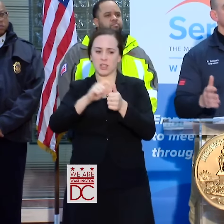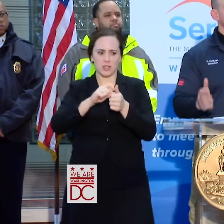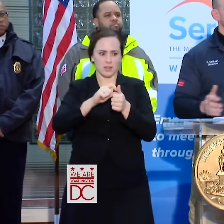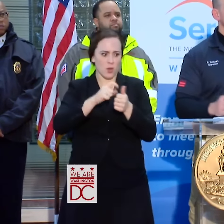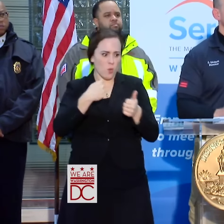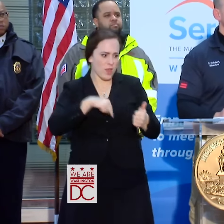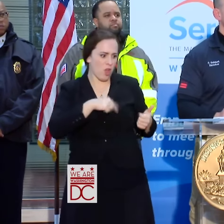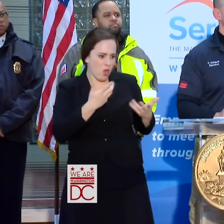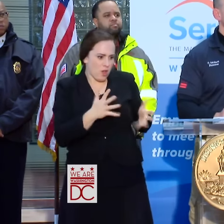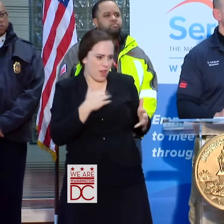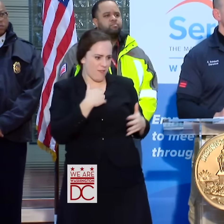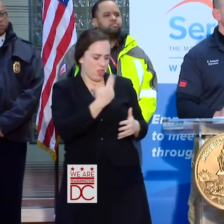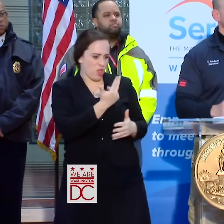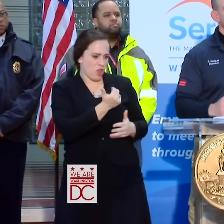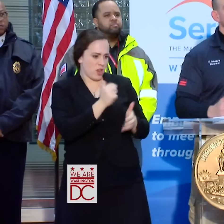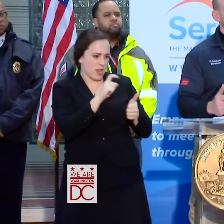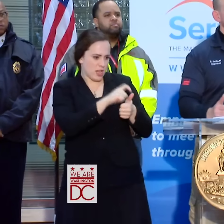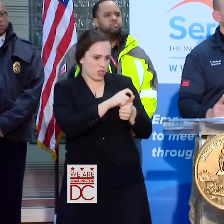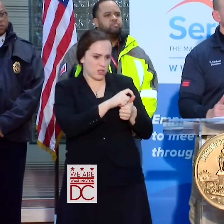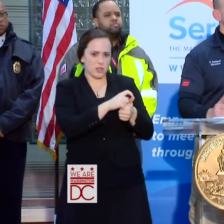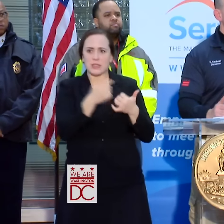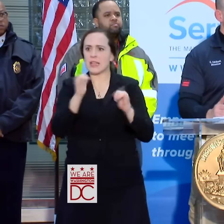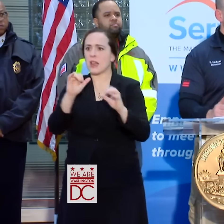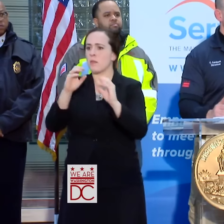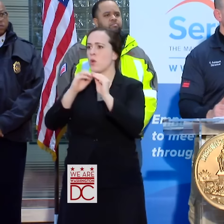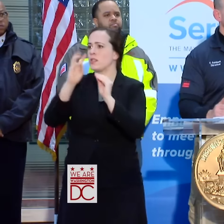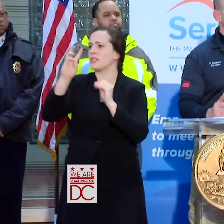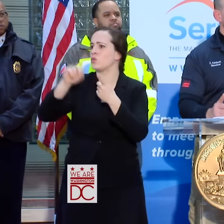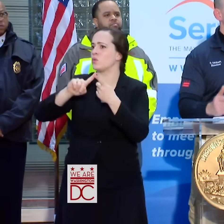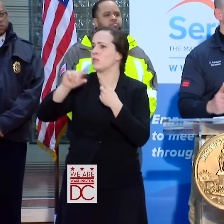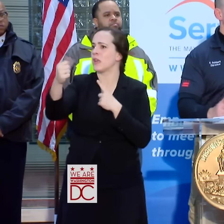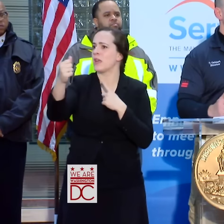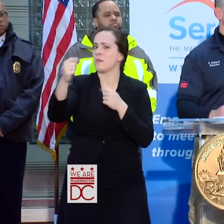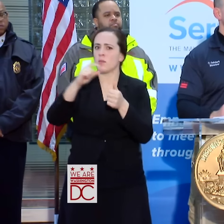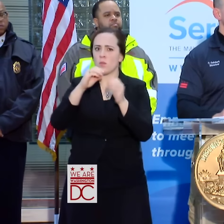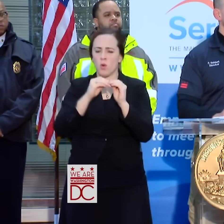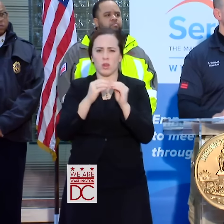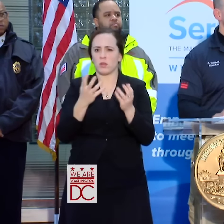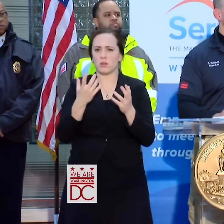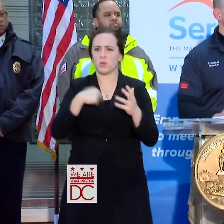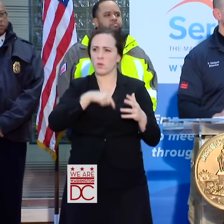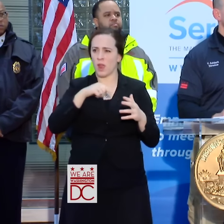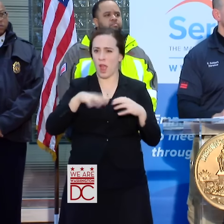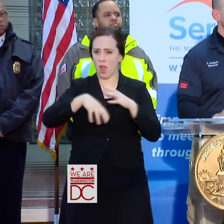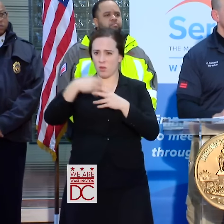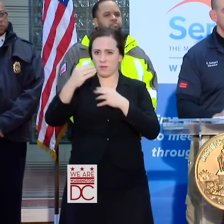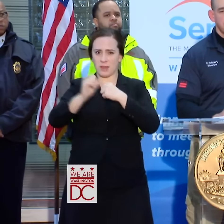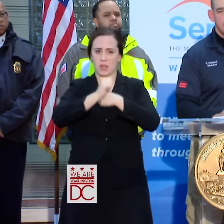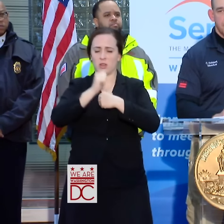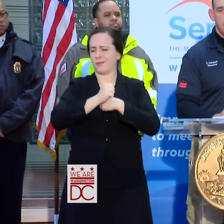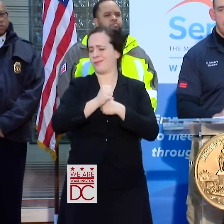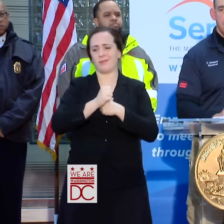A FOOT OF SNOW ON THE GROUND. ARE WE OUT OF THE WOODS? NO, NO. THIS IS STILL VERY MUCH A DANGEROUS STORM. OTHER QUESTIONS?